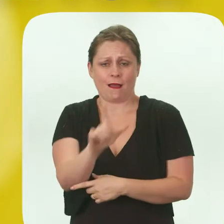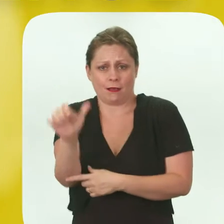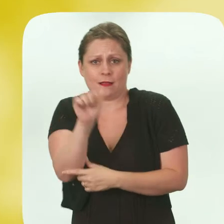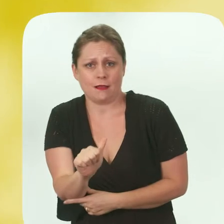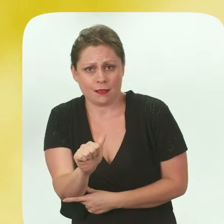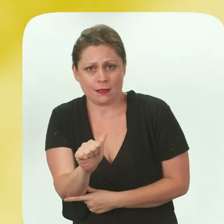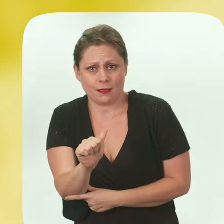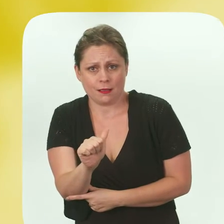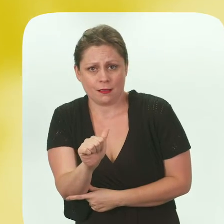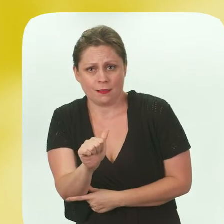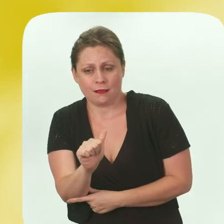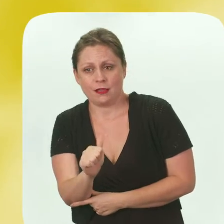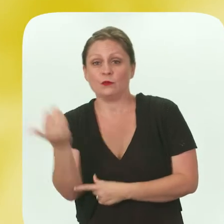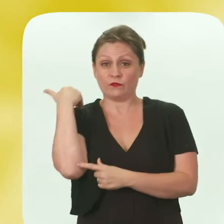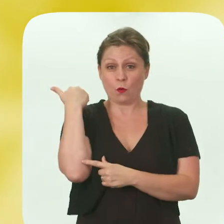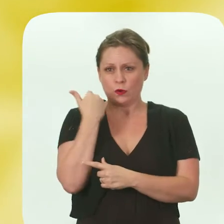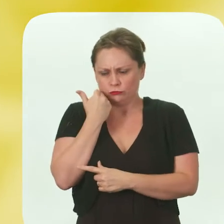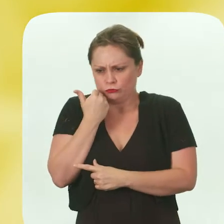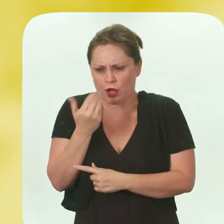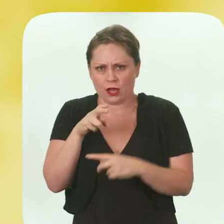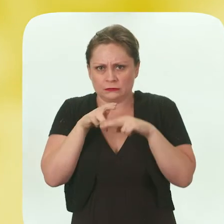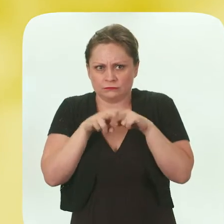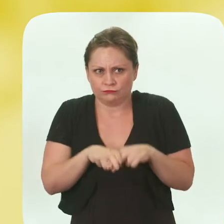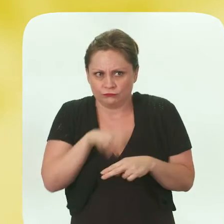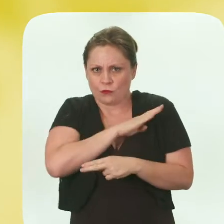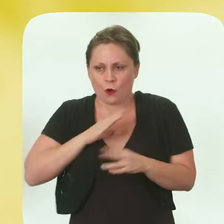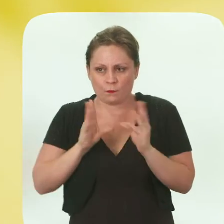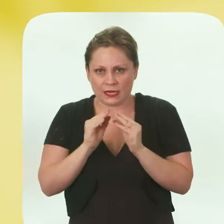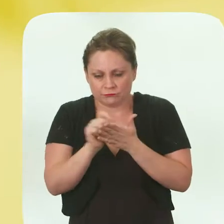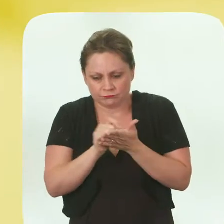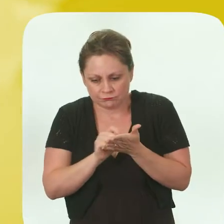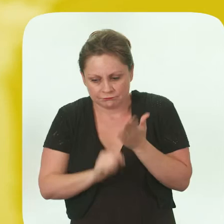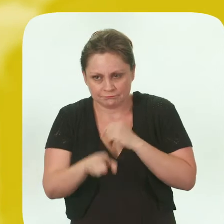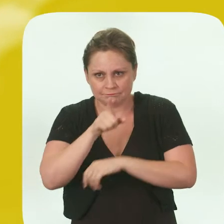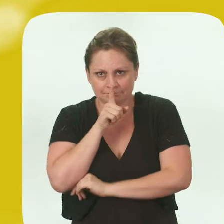I went from shyly sitting at a board meeting, taking notes